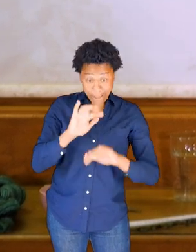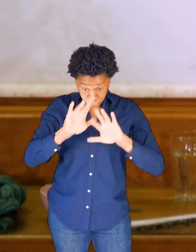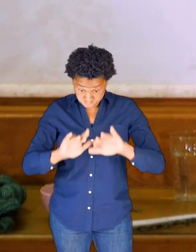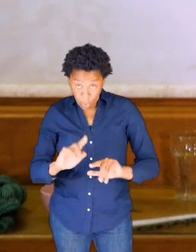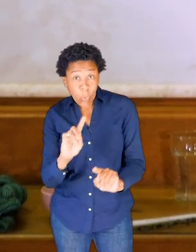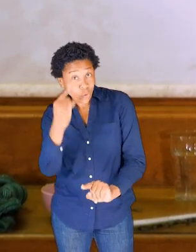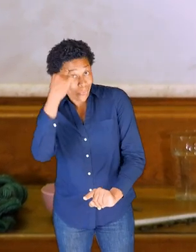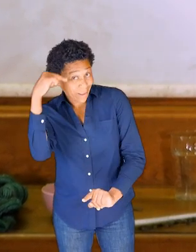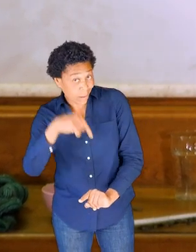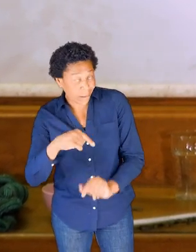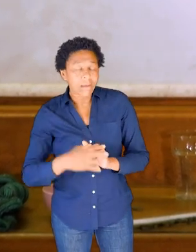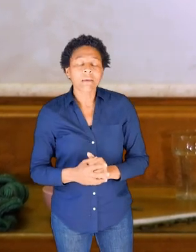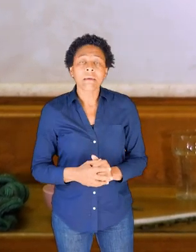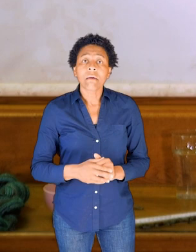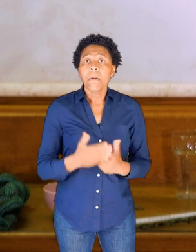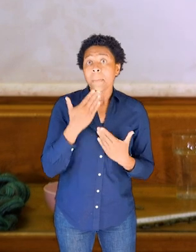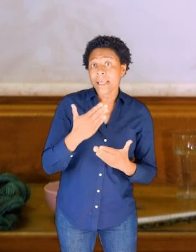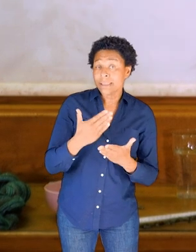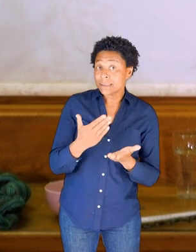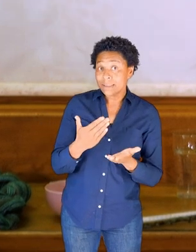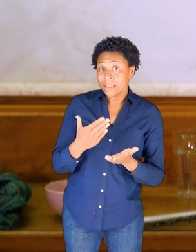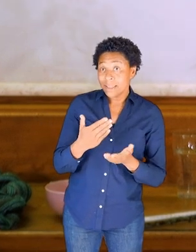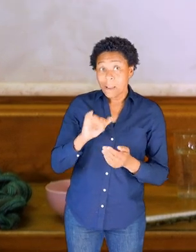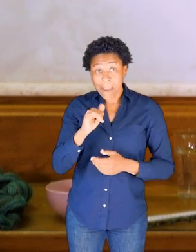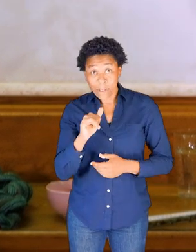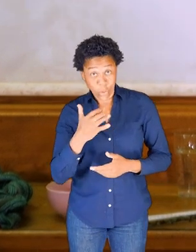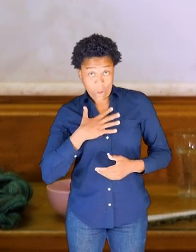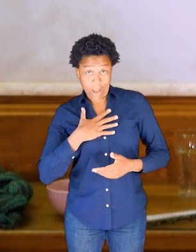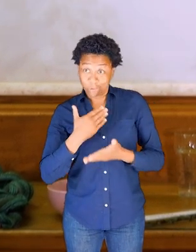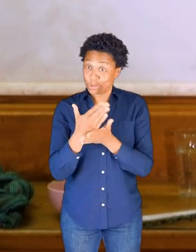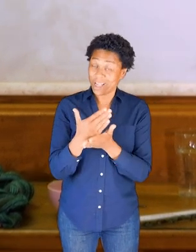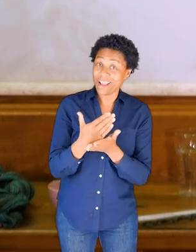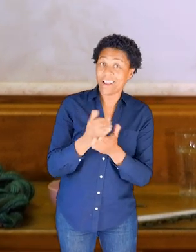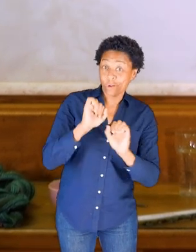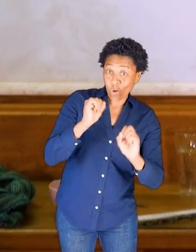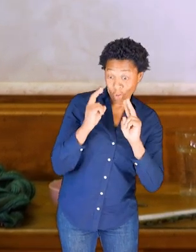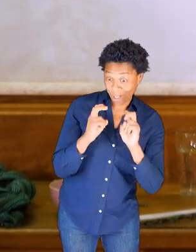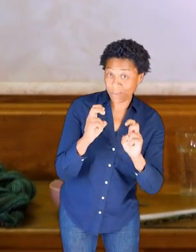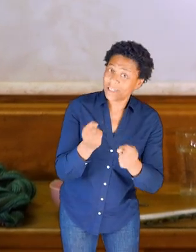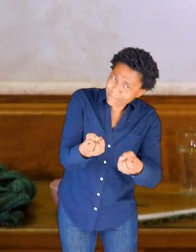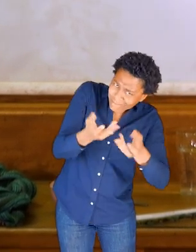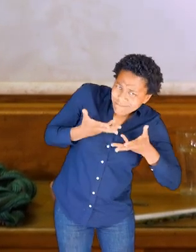And also feel free to share a video of your own explorations on social media